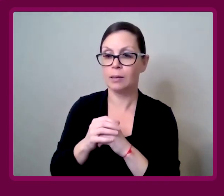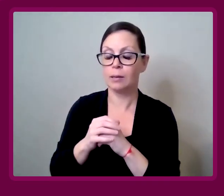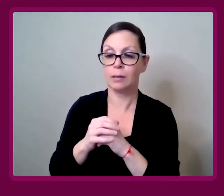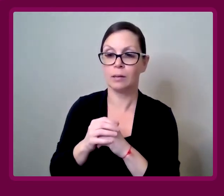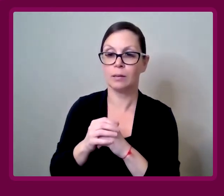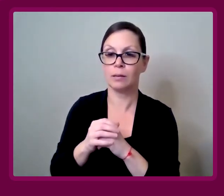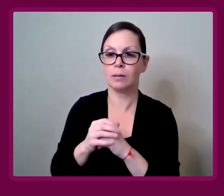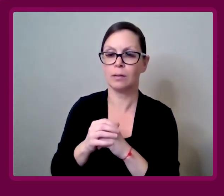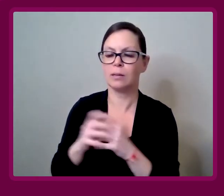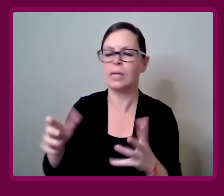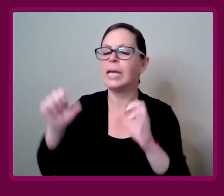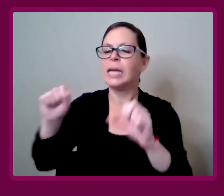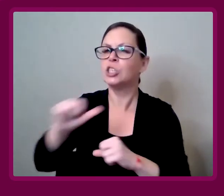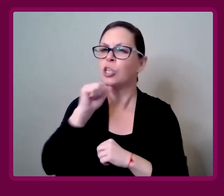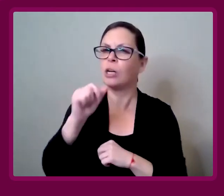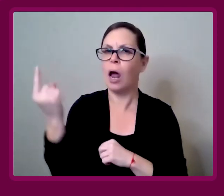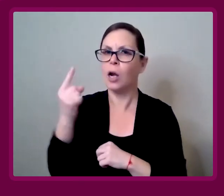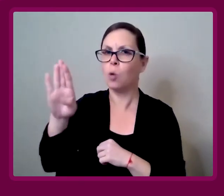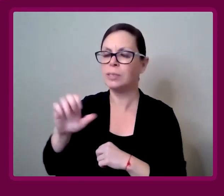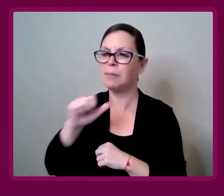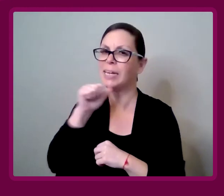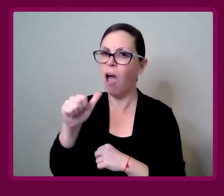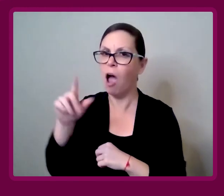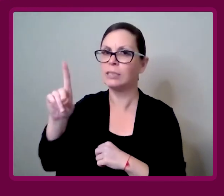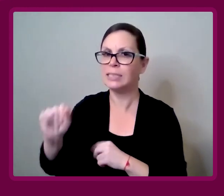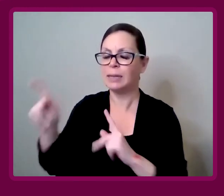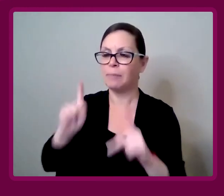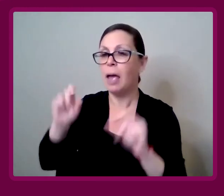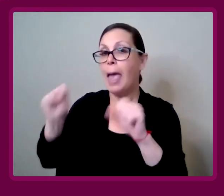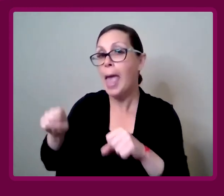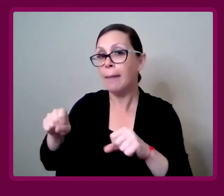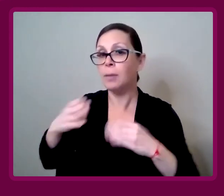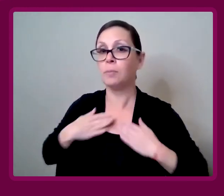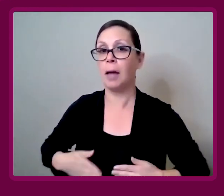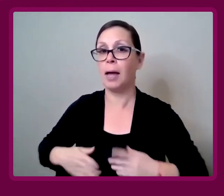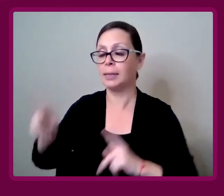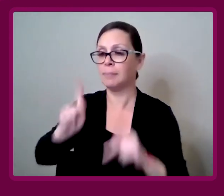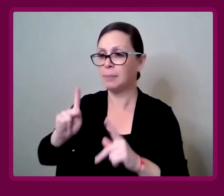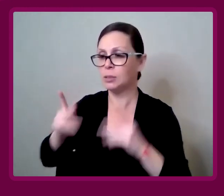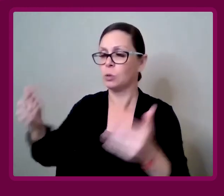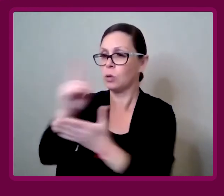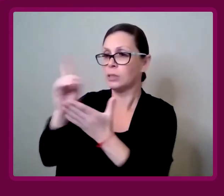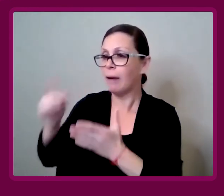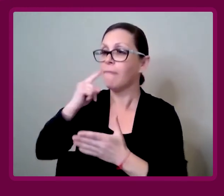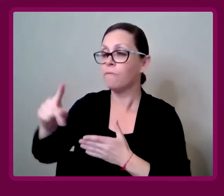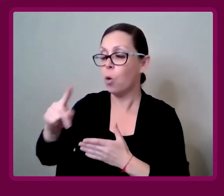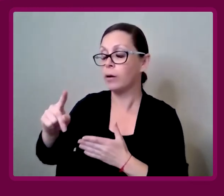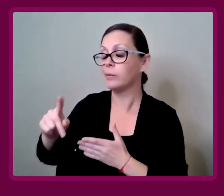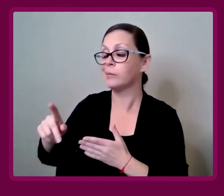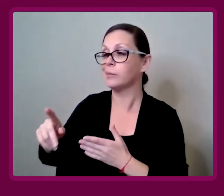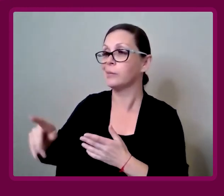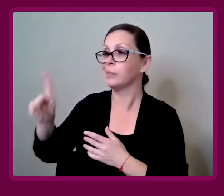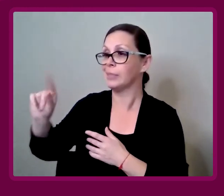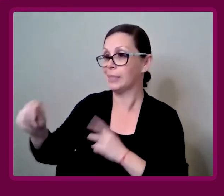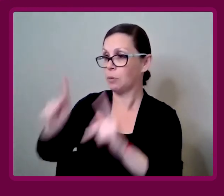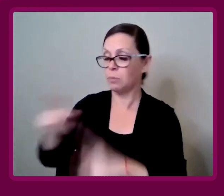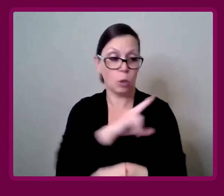have ... It shouldn't always be non-disabled people or able bodied people designing for disabled people.